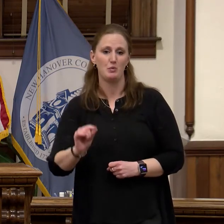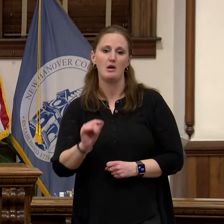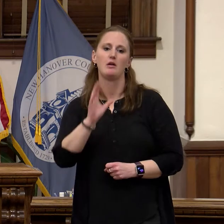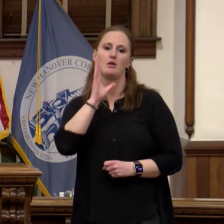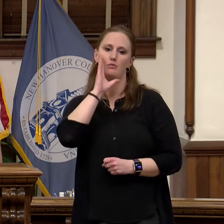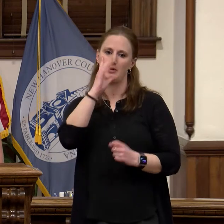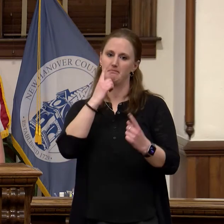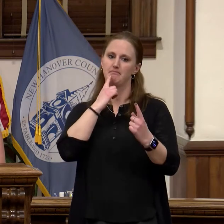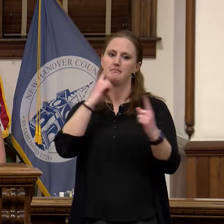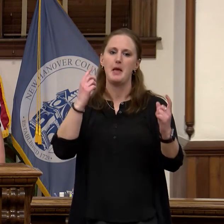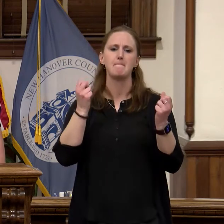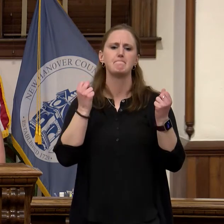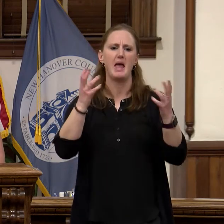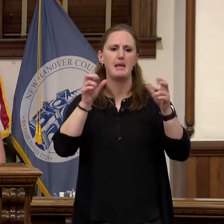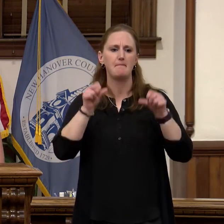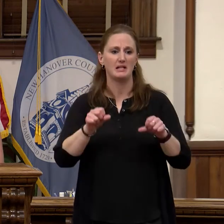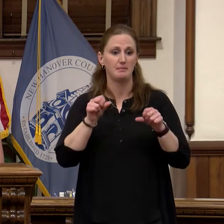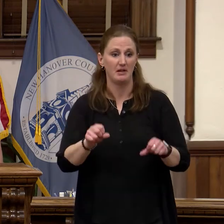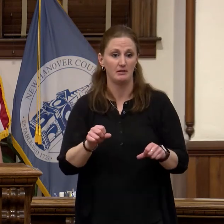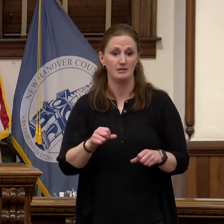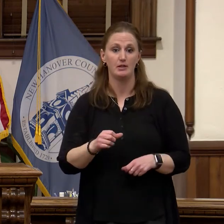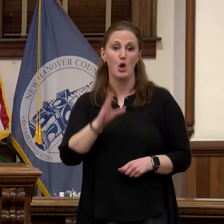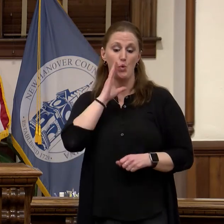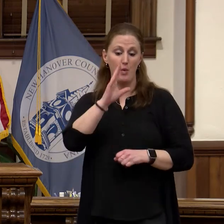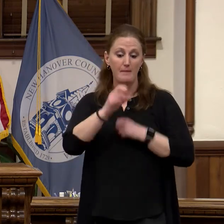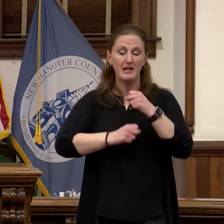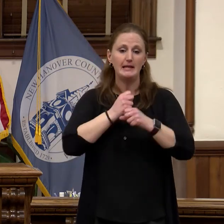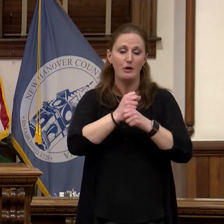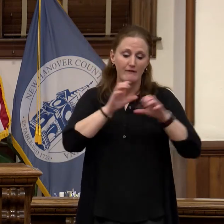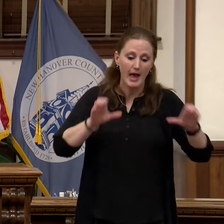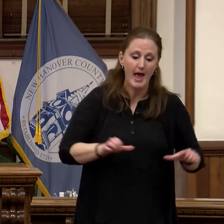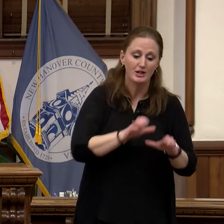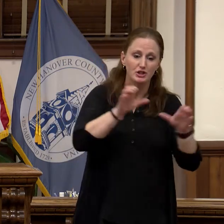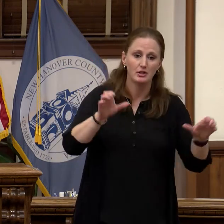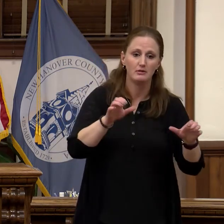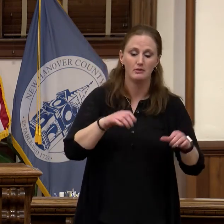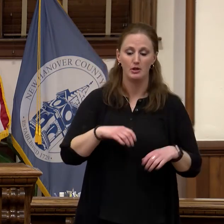it will be year of action, of advancing key initiatives that will benefit our